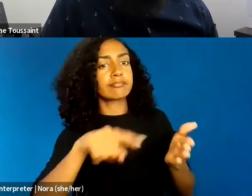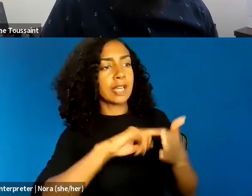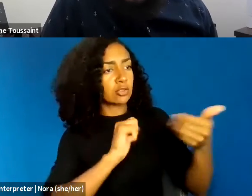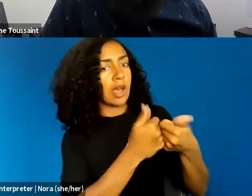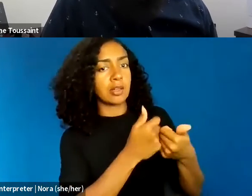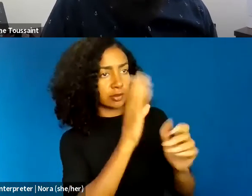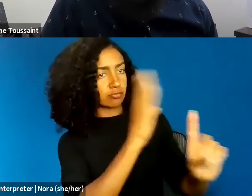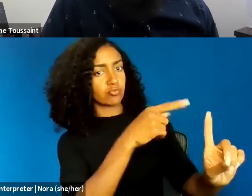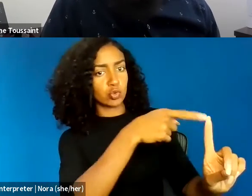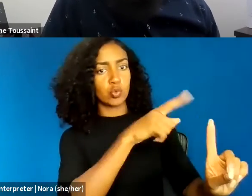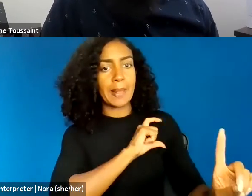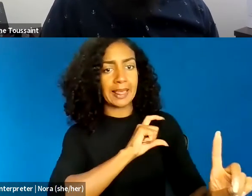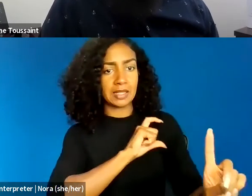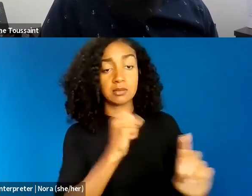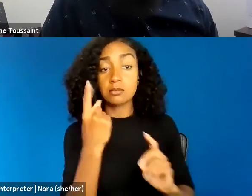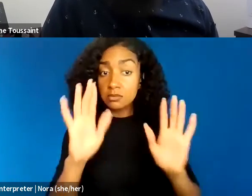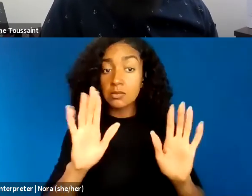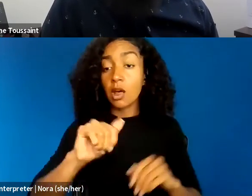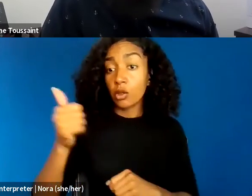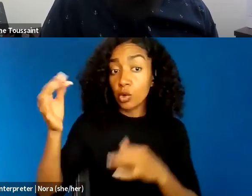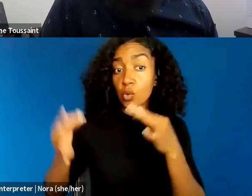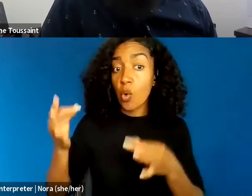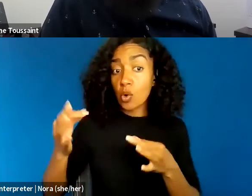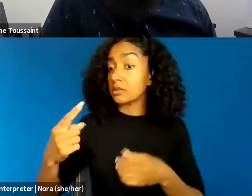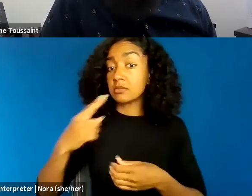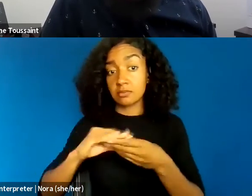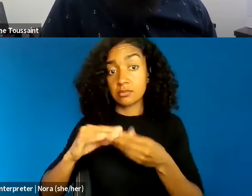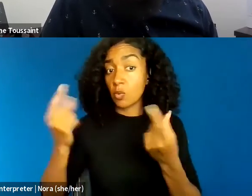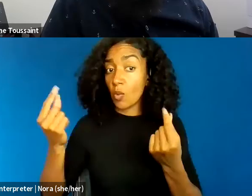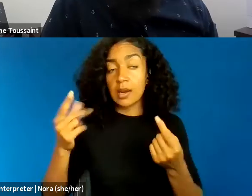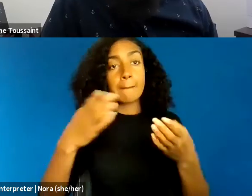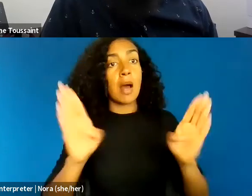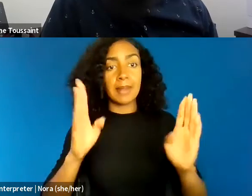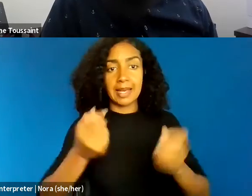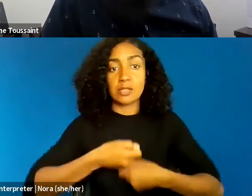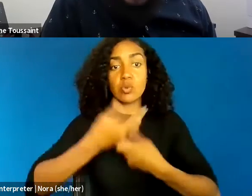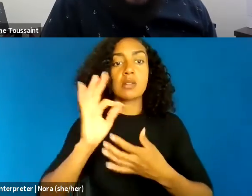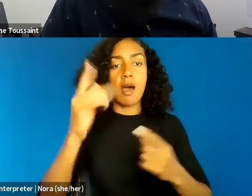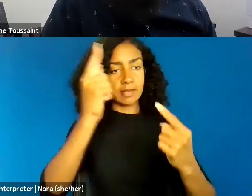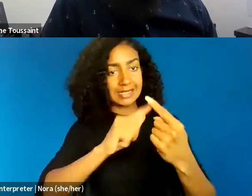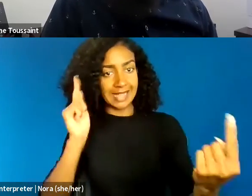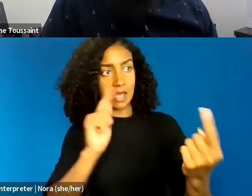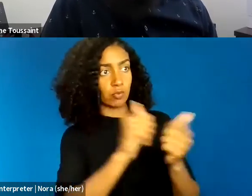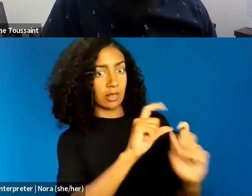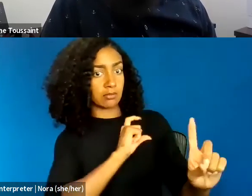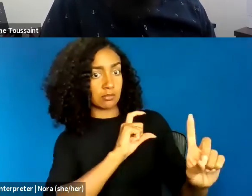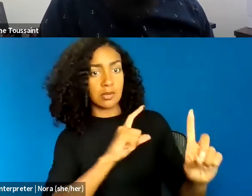However, other courts have held that public expressions of dissent to law enforcement can constitute fighting words.